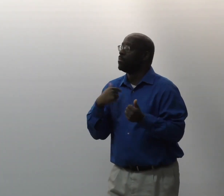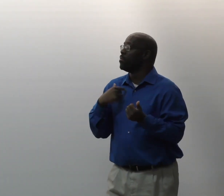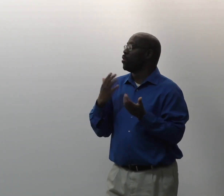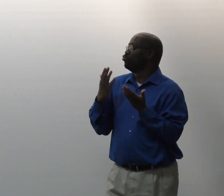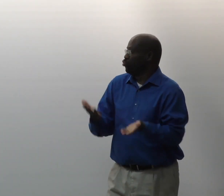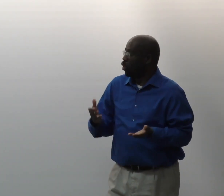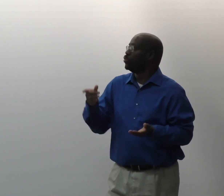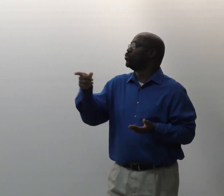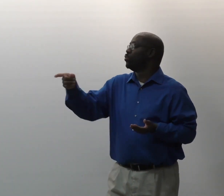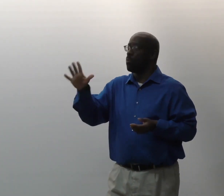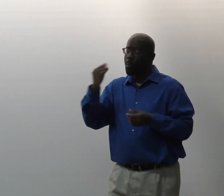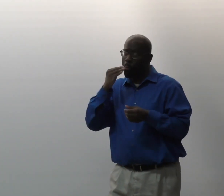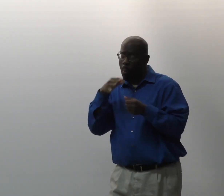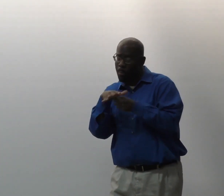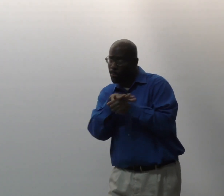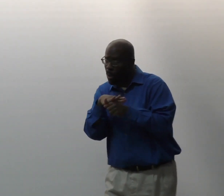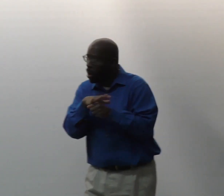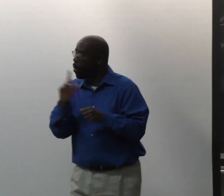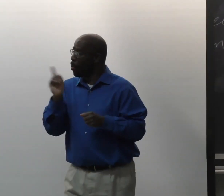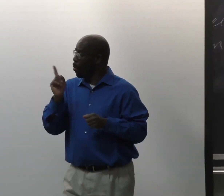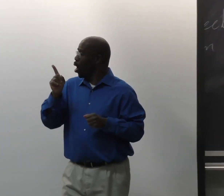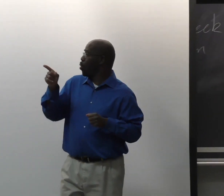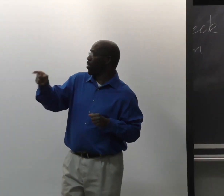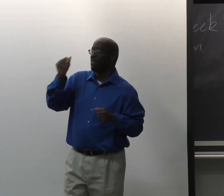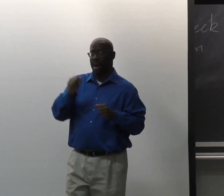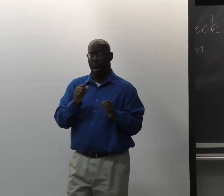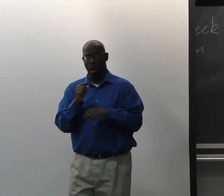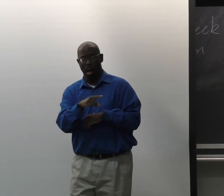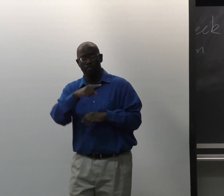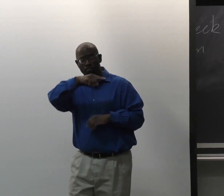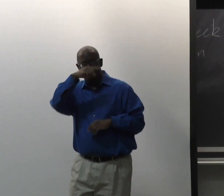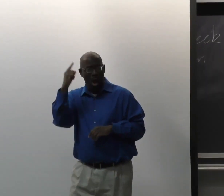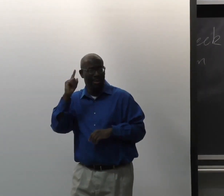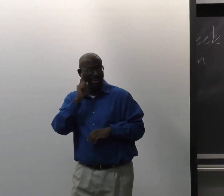To start off, in your hometown, if you